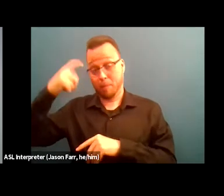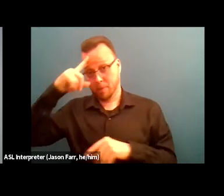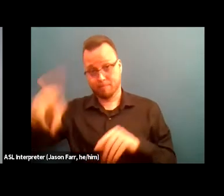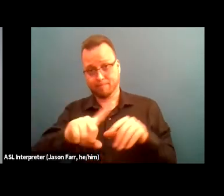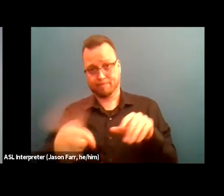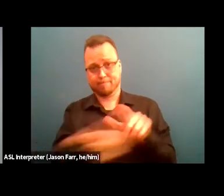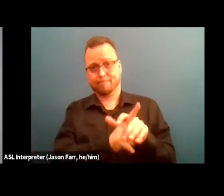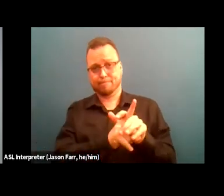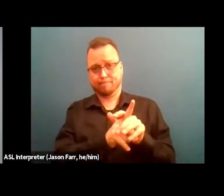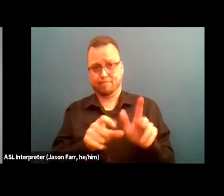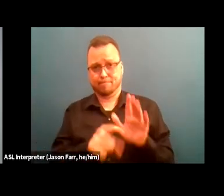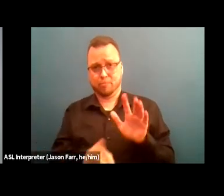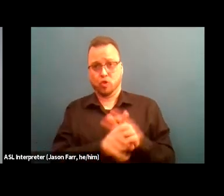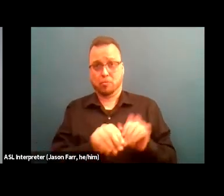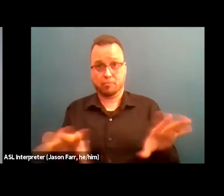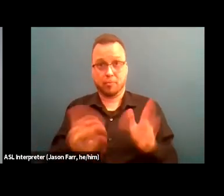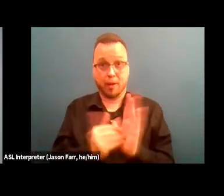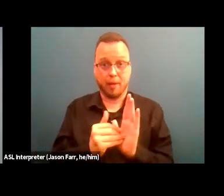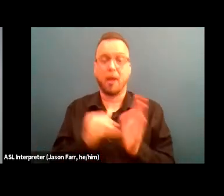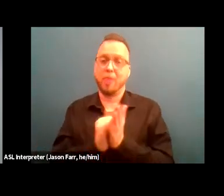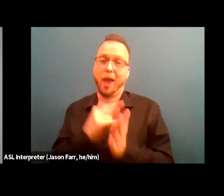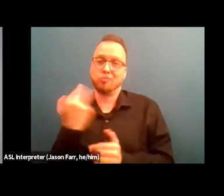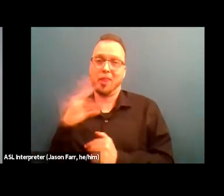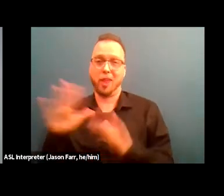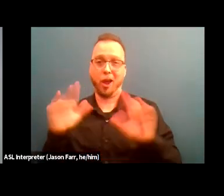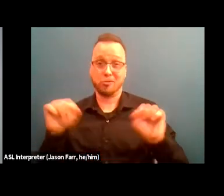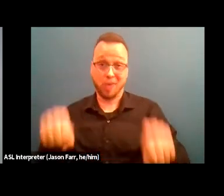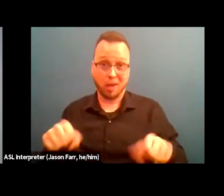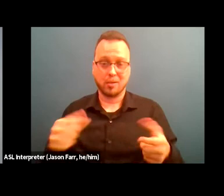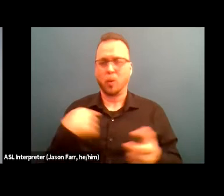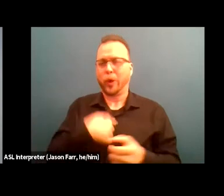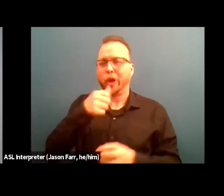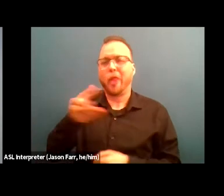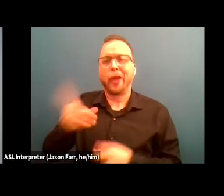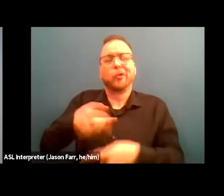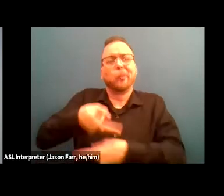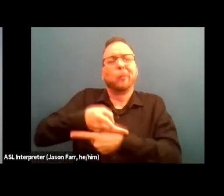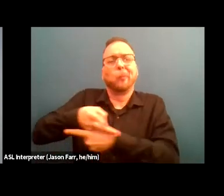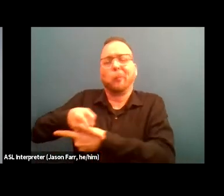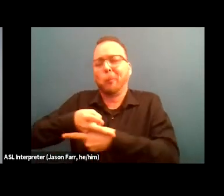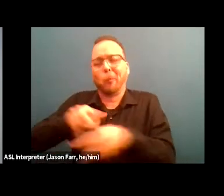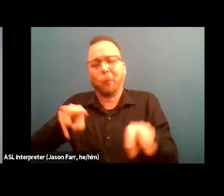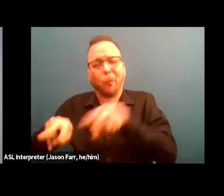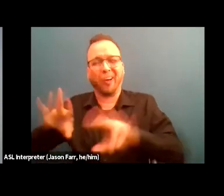and it can jeopardize their housing. So we're there, we're not there to babysit or anything like that. We're there to empower them, let them know that,